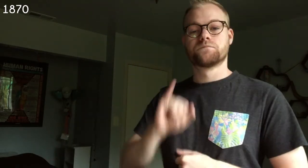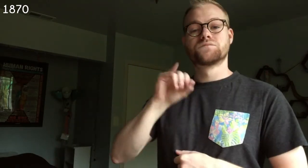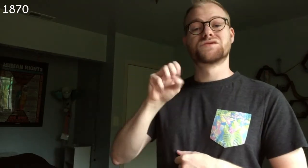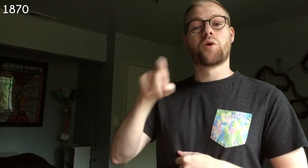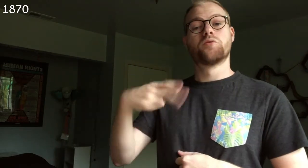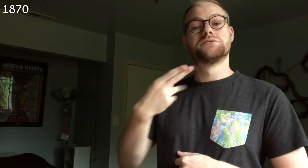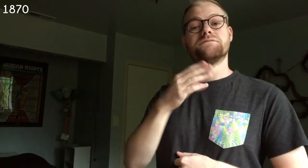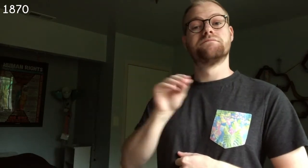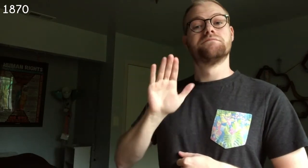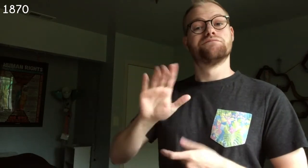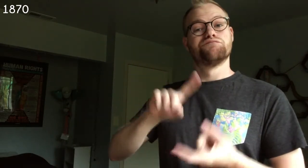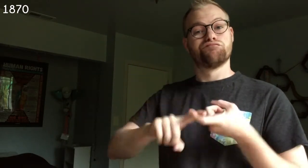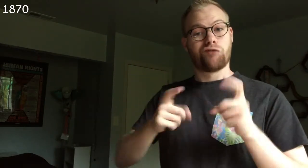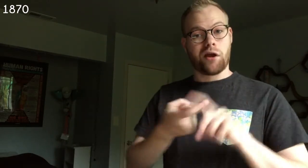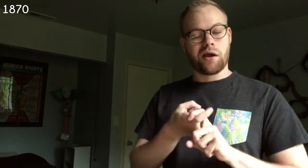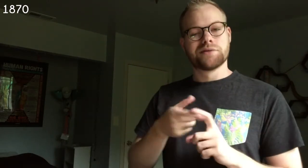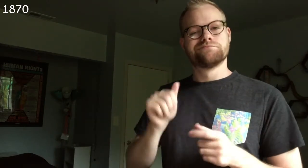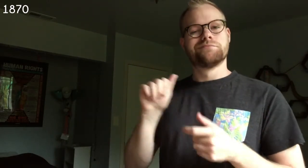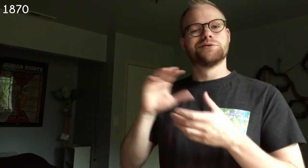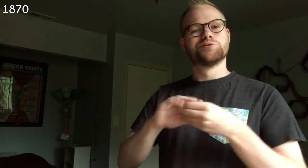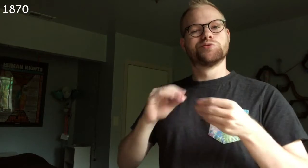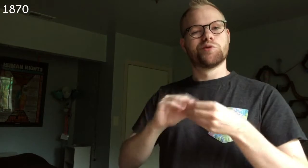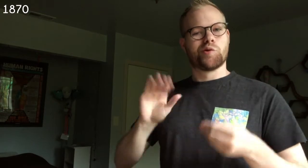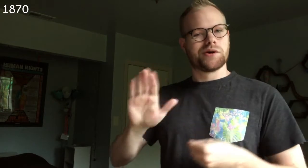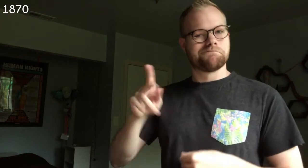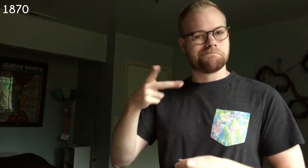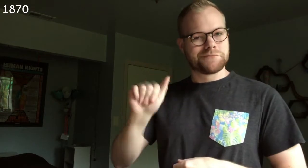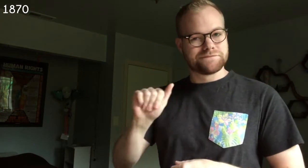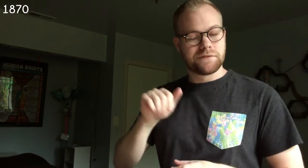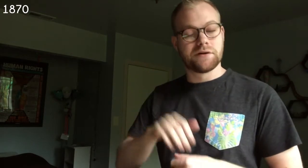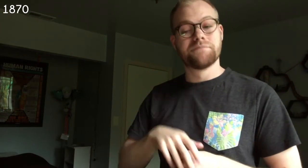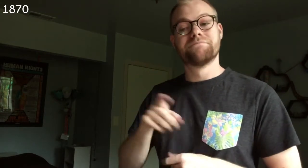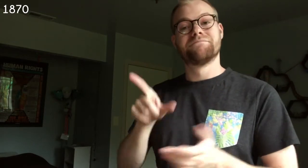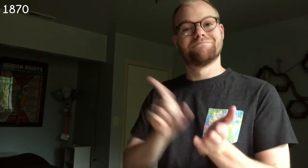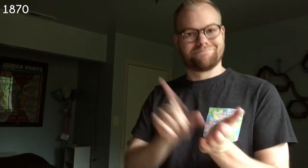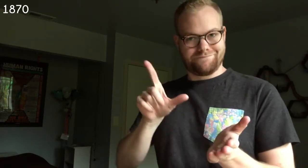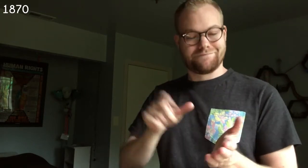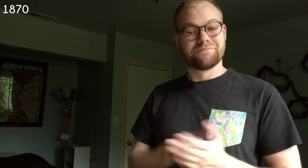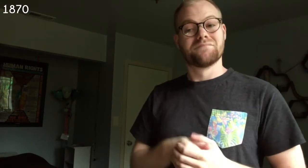1870 "Joseph and His Friend: A Story of Pennsylvania" is published,